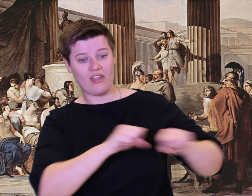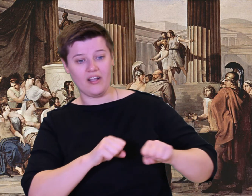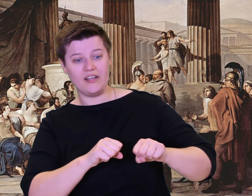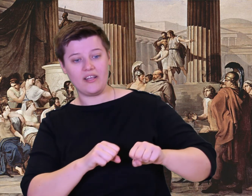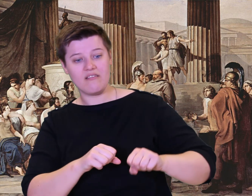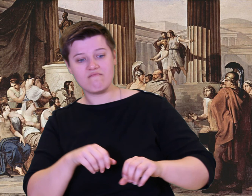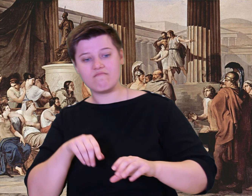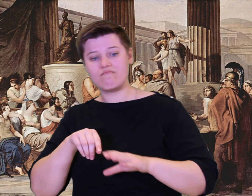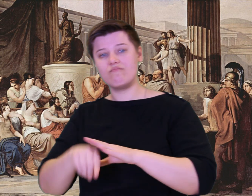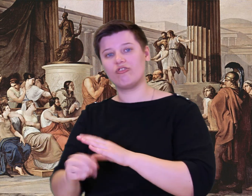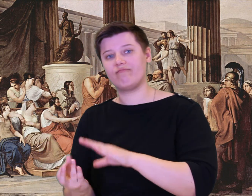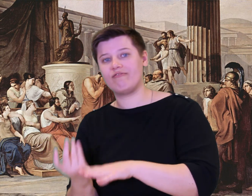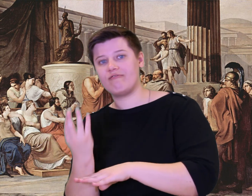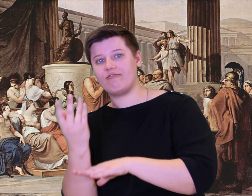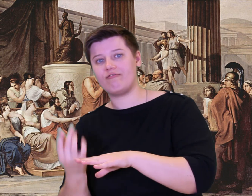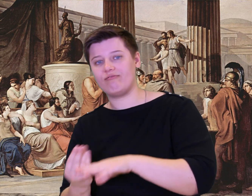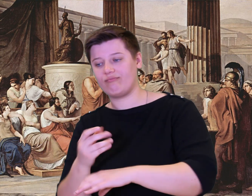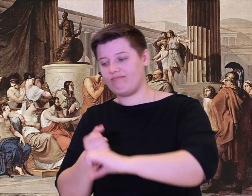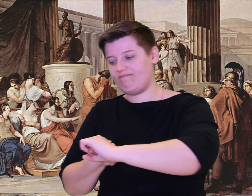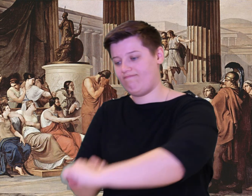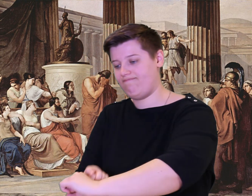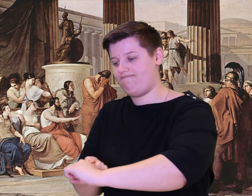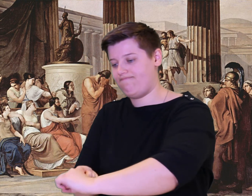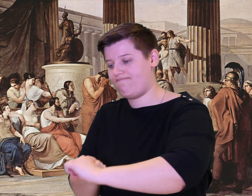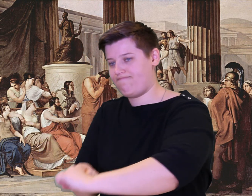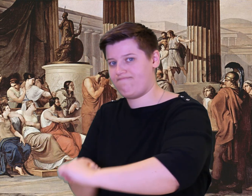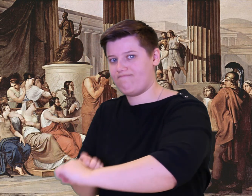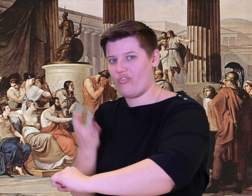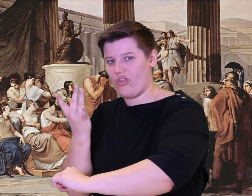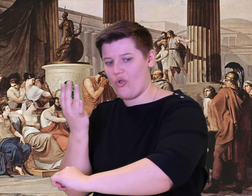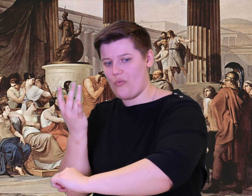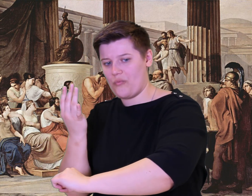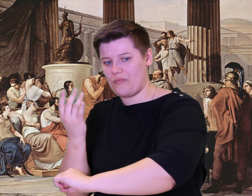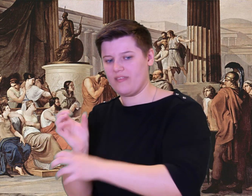All-conquering sleep took him.